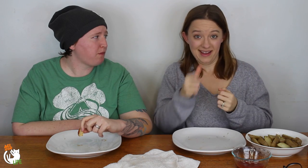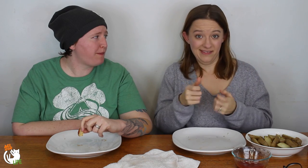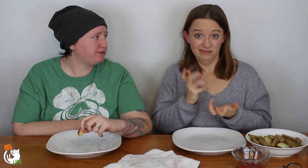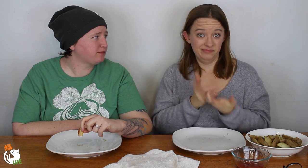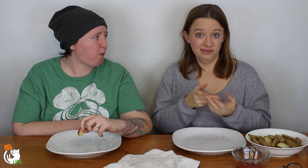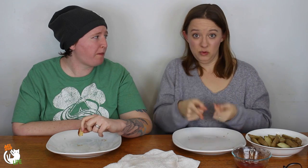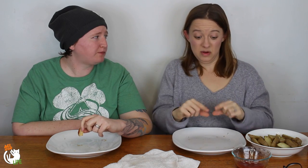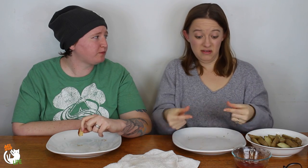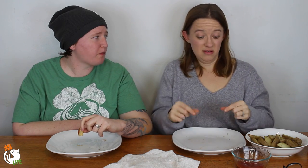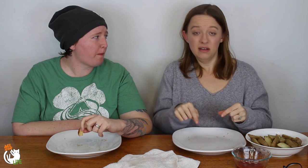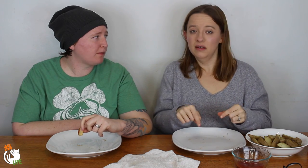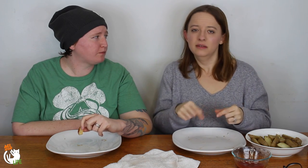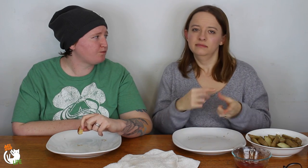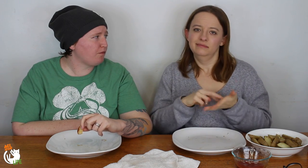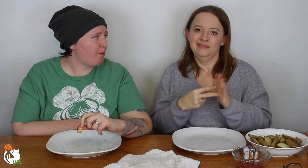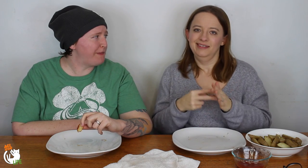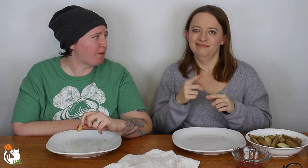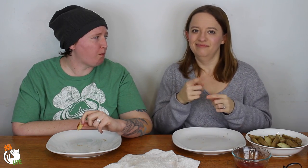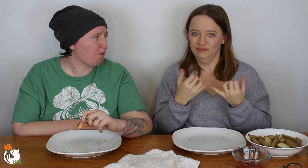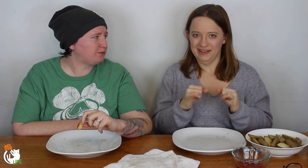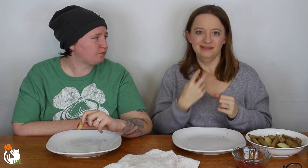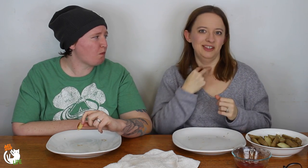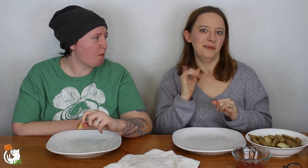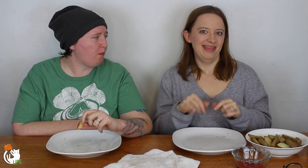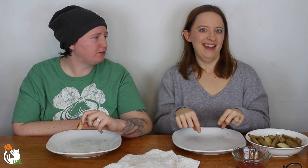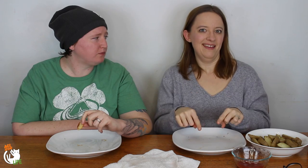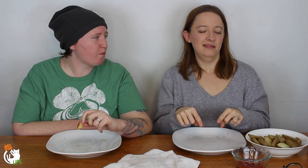and you didn't get your stick, then that would mean you have to try again.